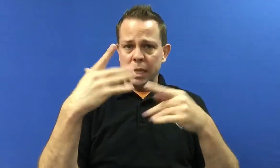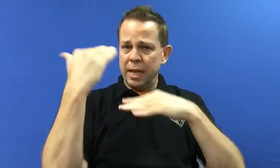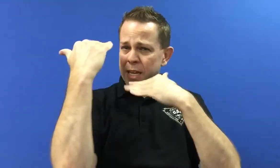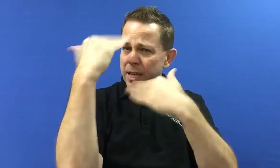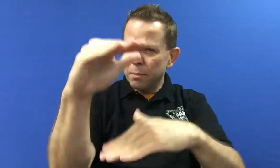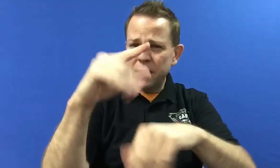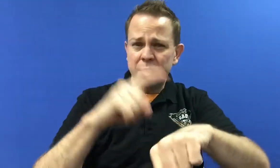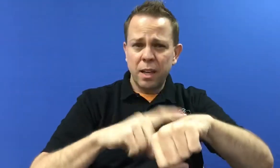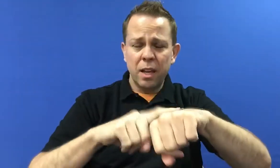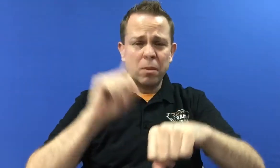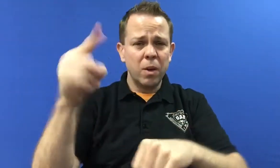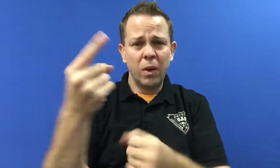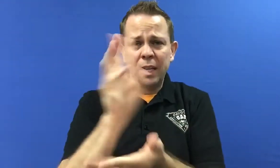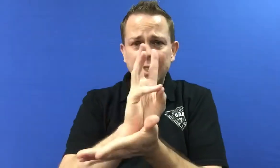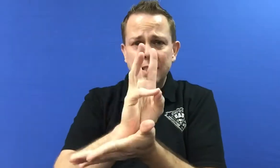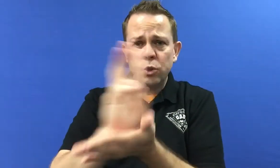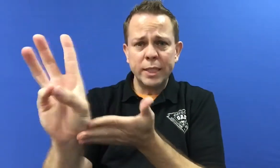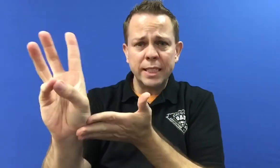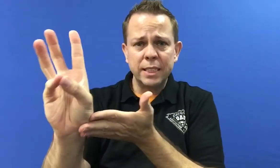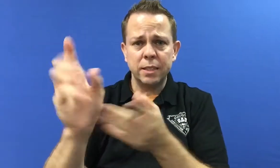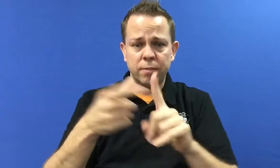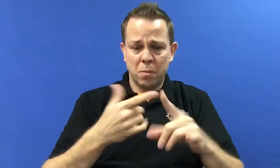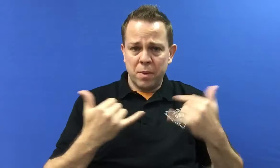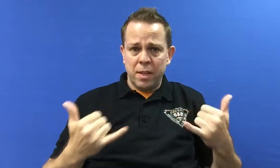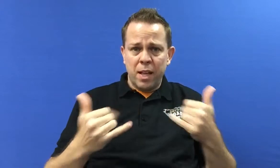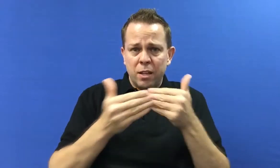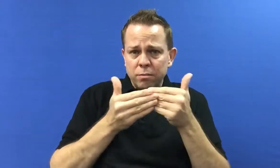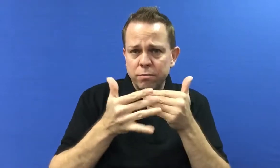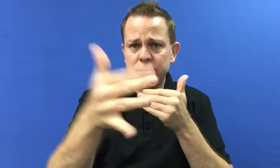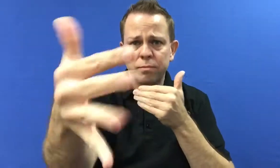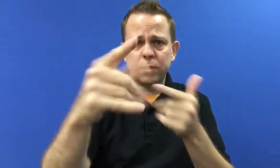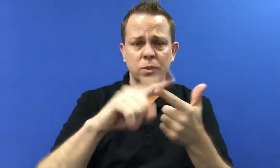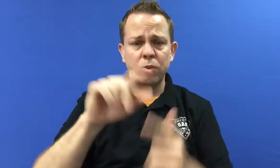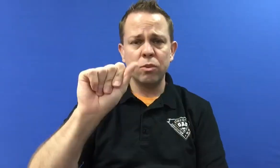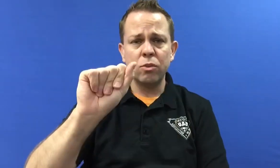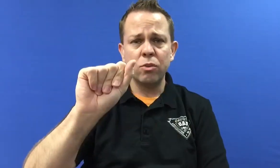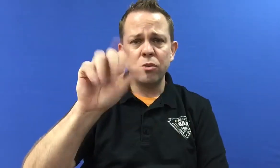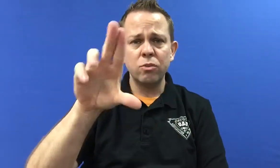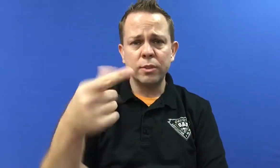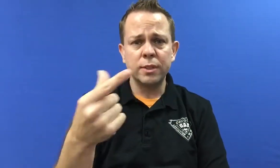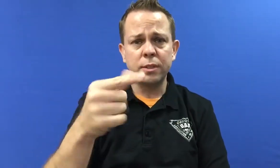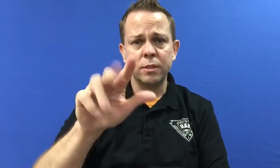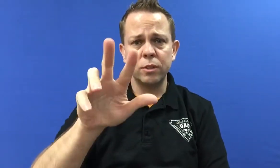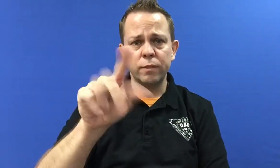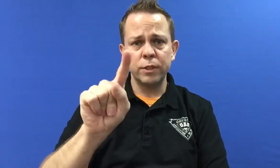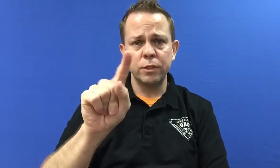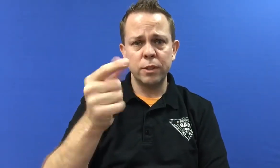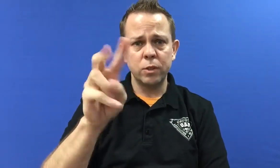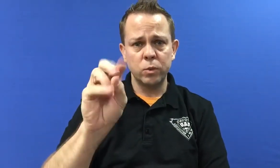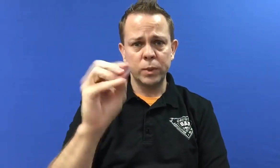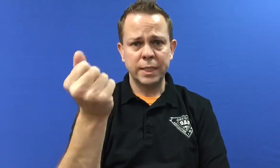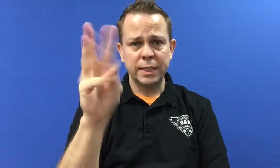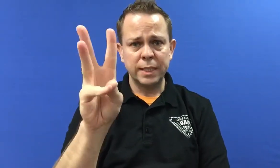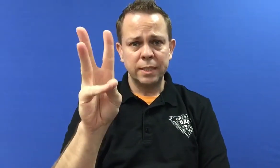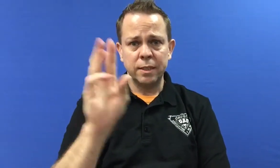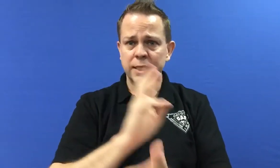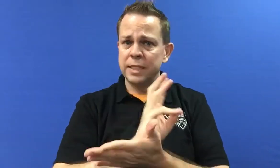We have very limited time to gather information -- only six weeks. the time is now until August 31, 2016 to fill out the survey.